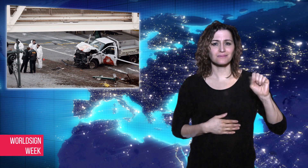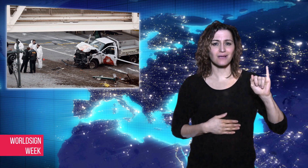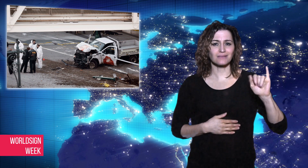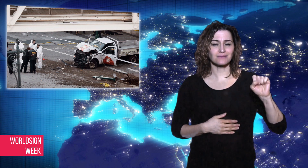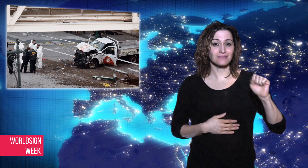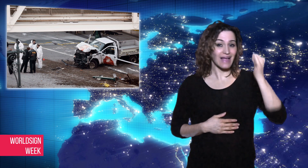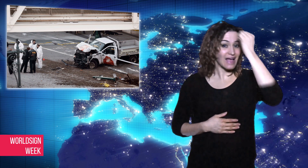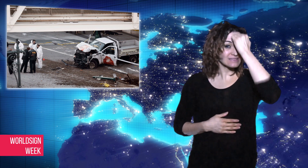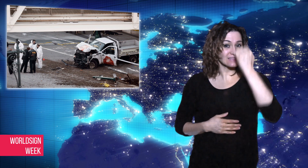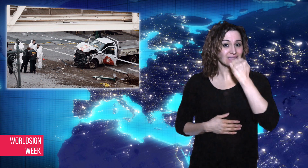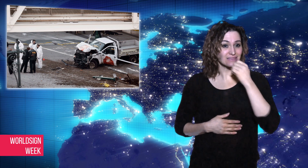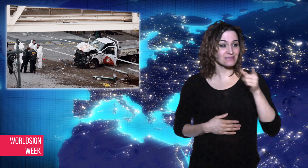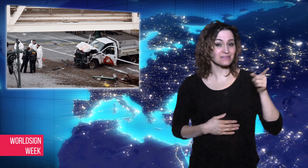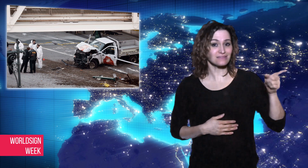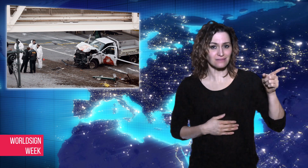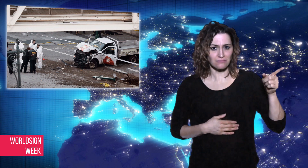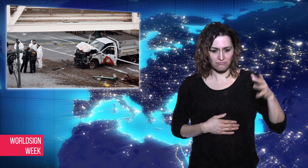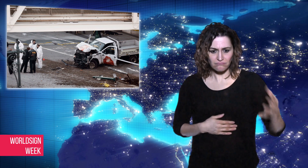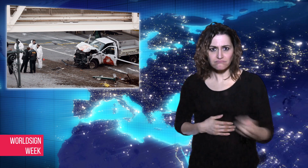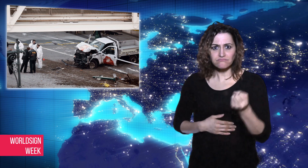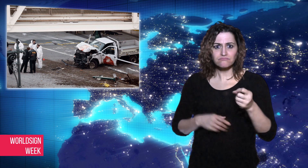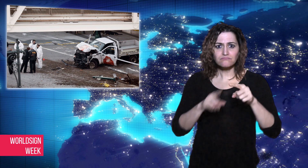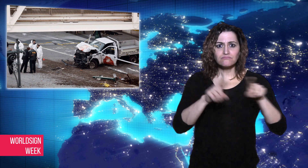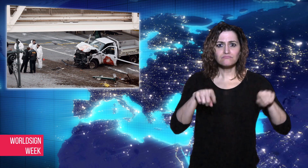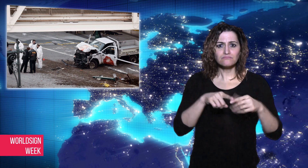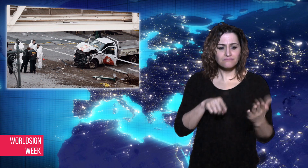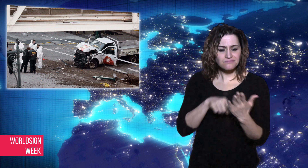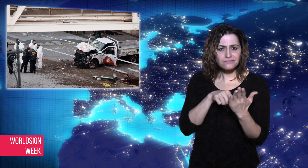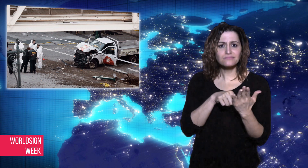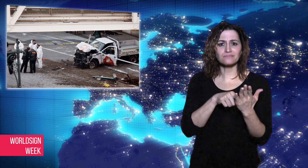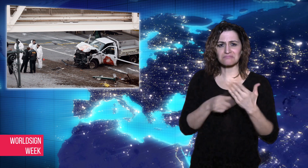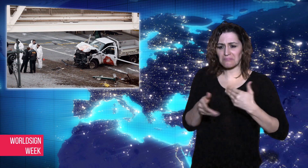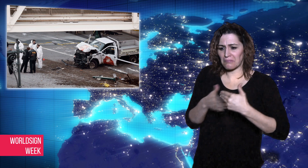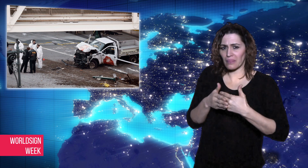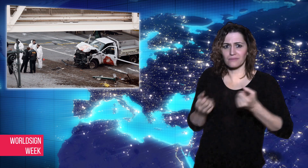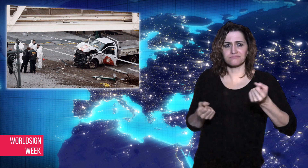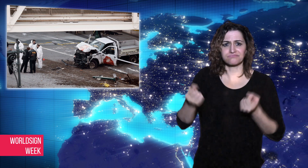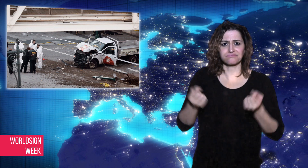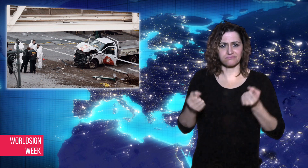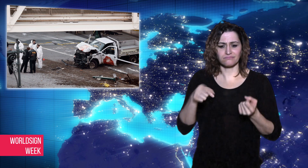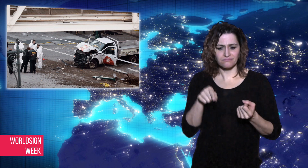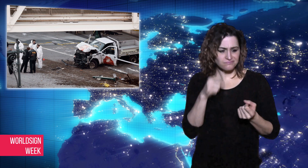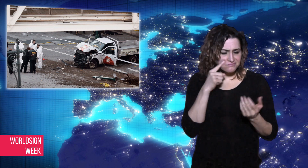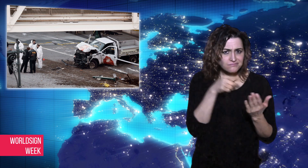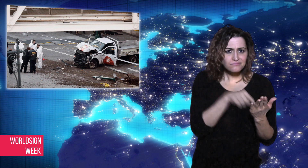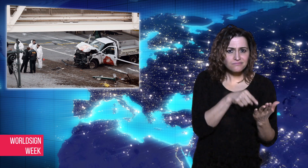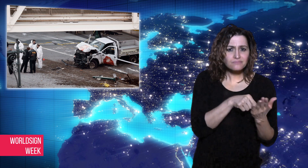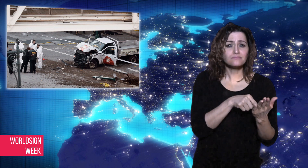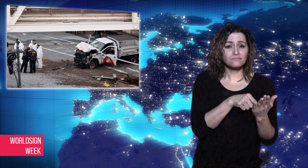truck. Police reports the man, 29-year